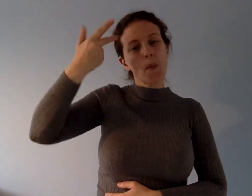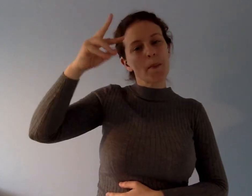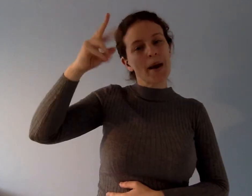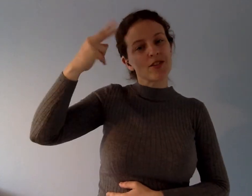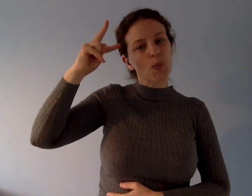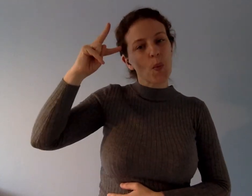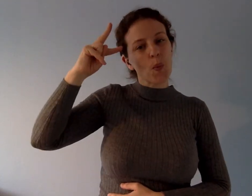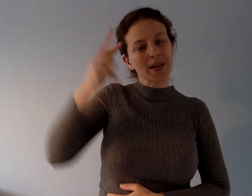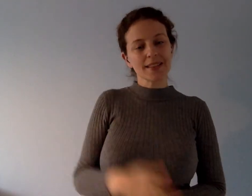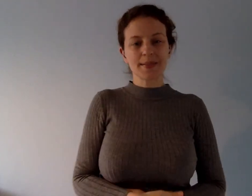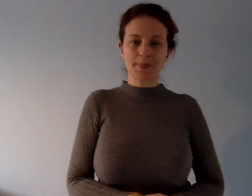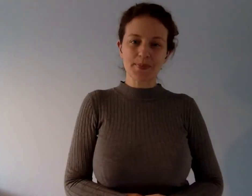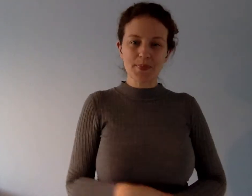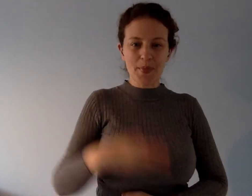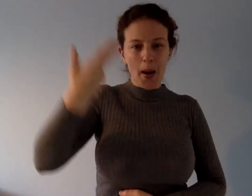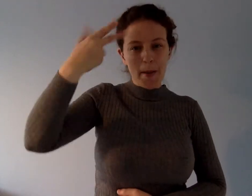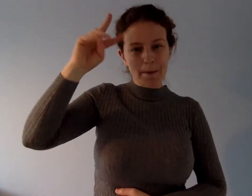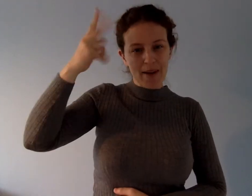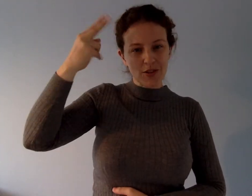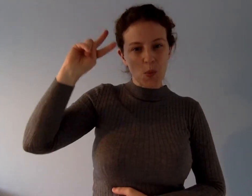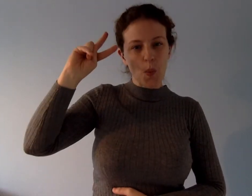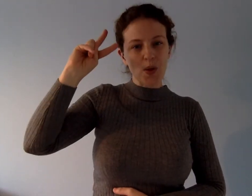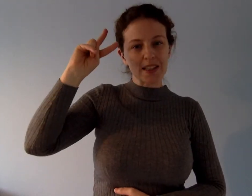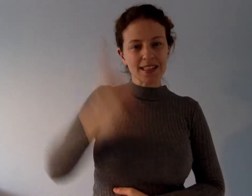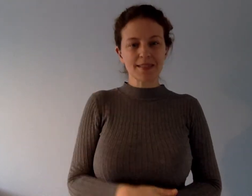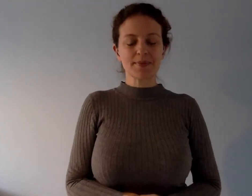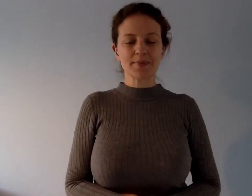PARANOID